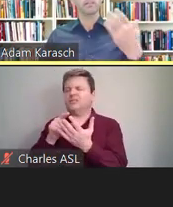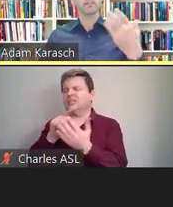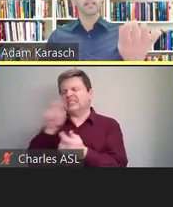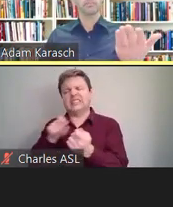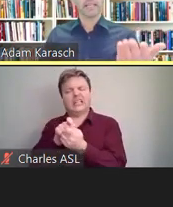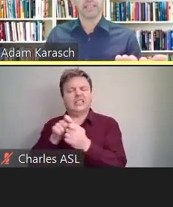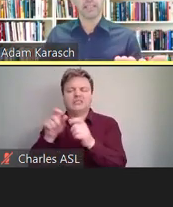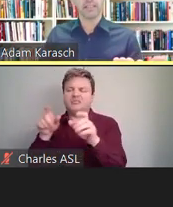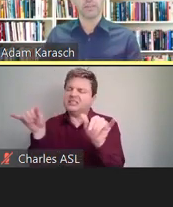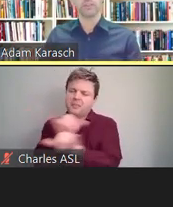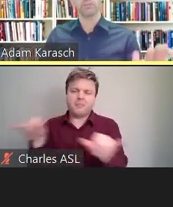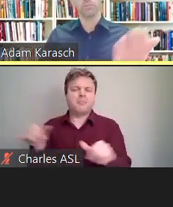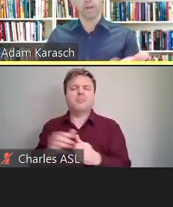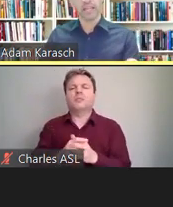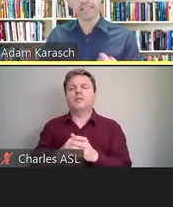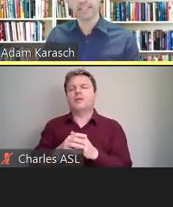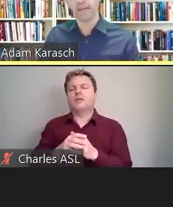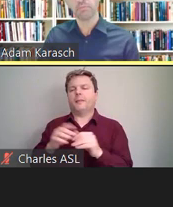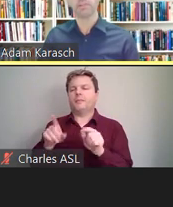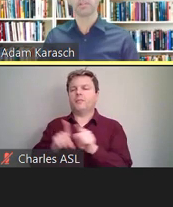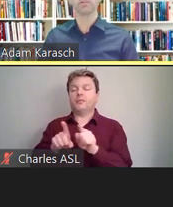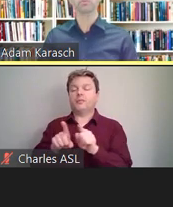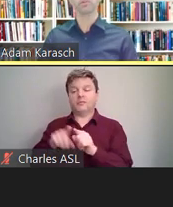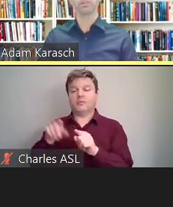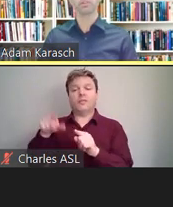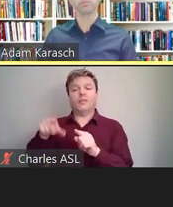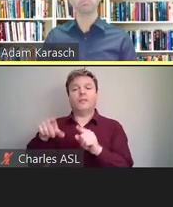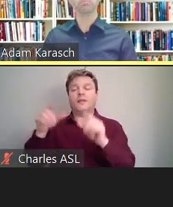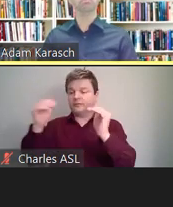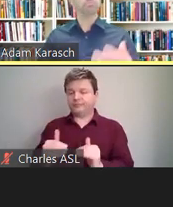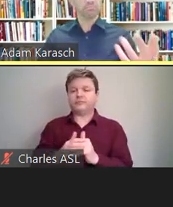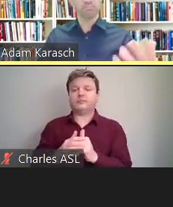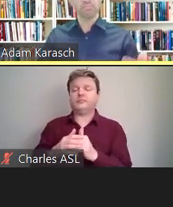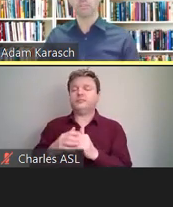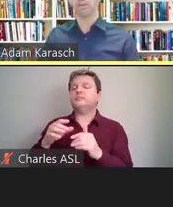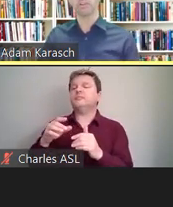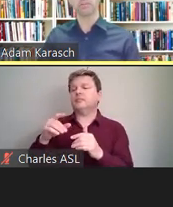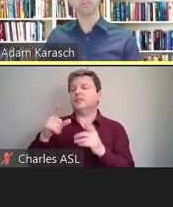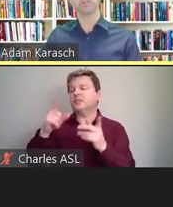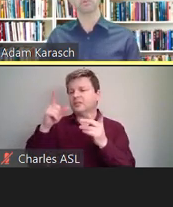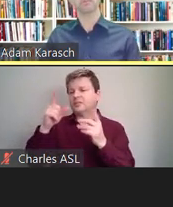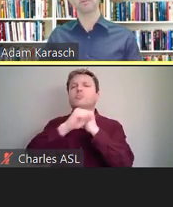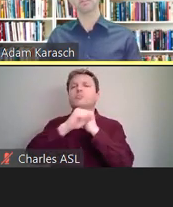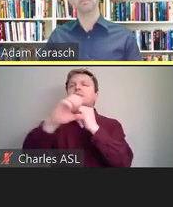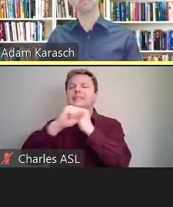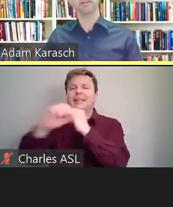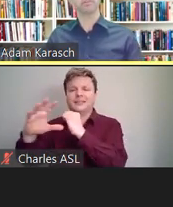In this basket, is also broadcast captioning, which is very similar to the ones I mentioned above.